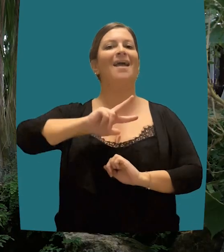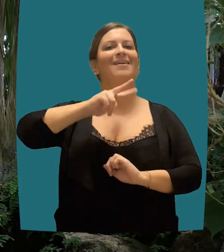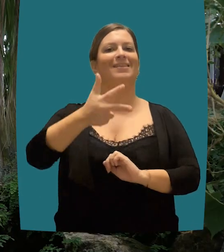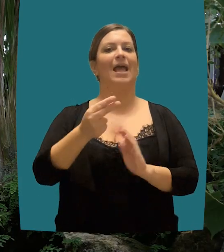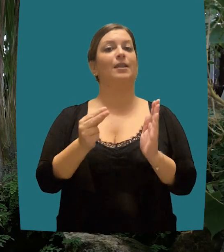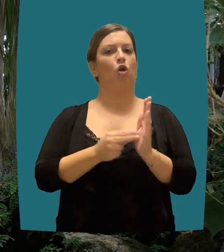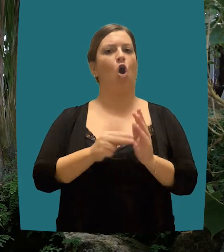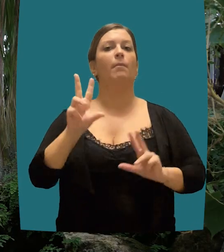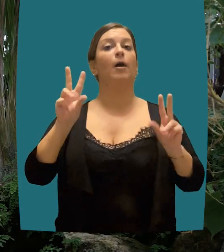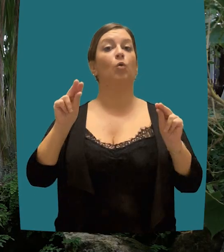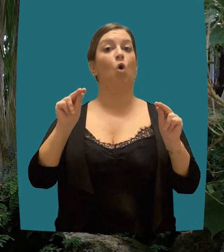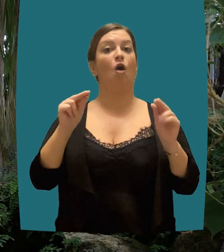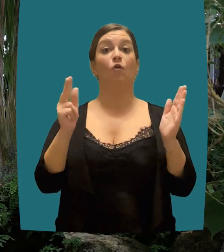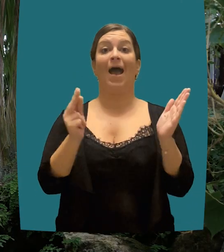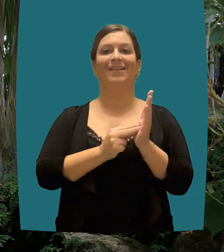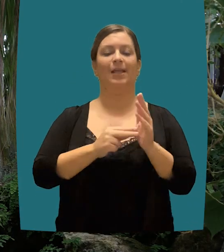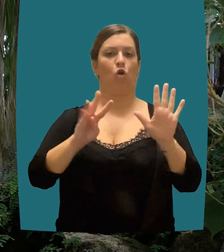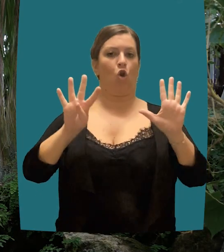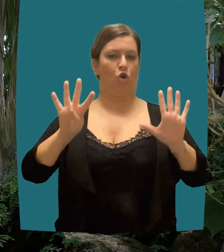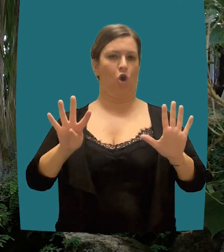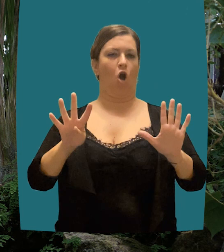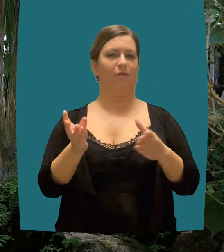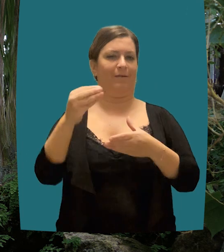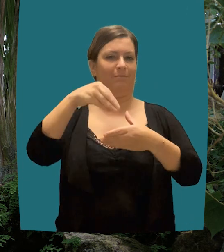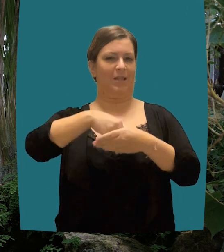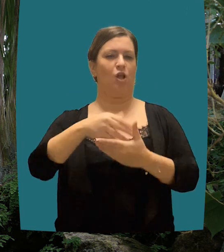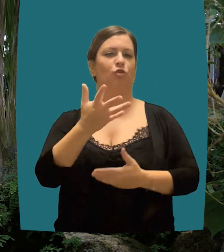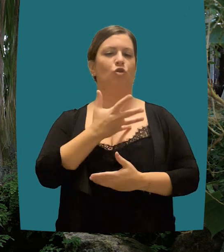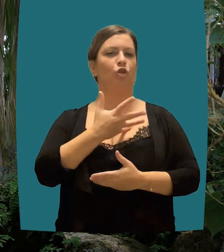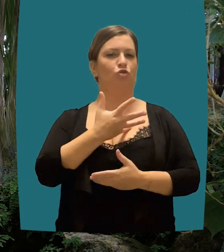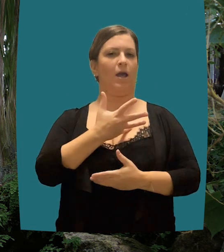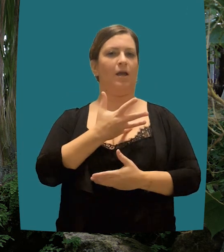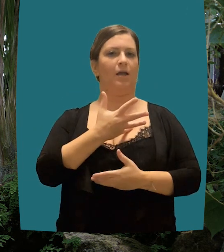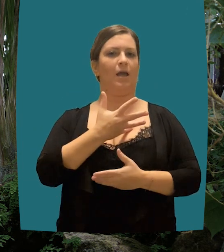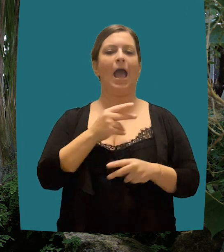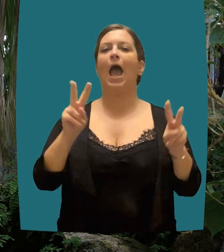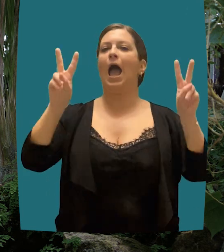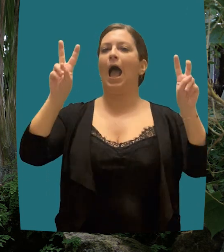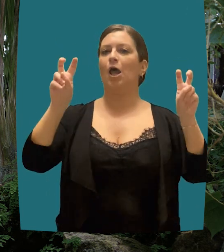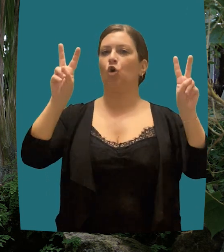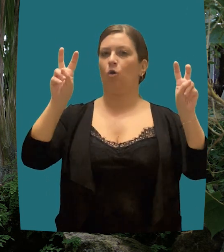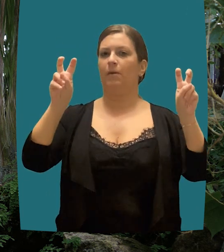The constitutional recognition of environmental protection also takes on great importance in the economic field,